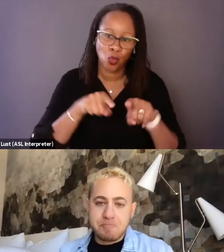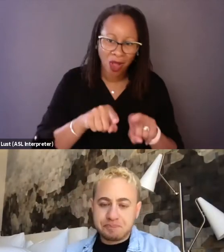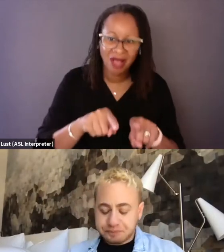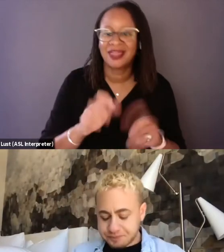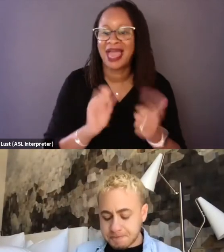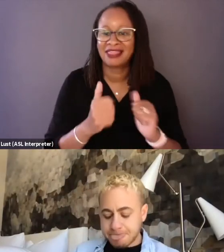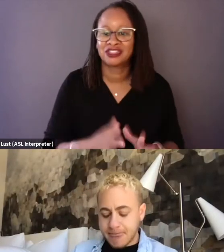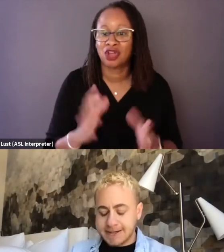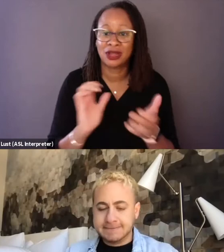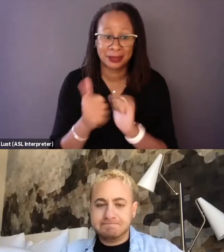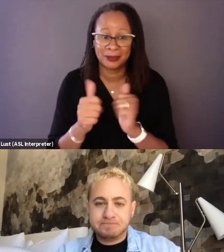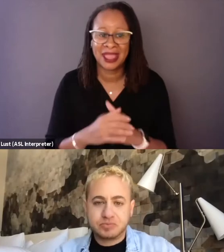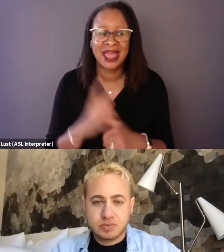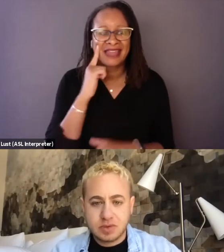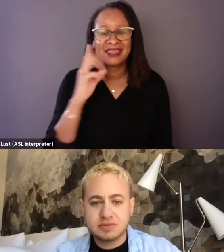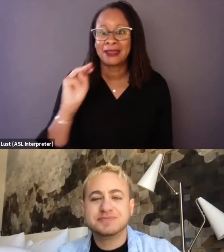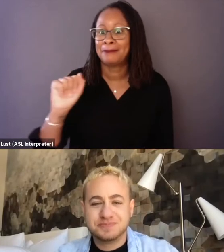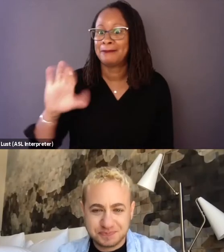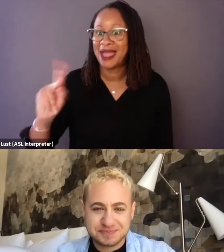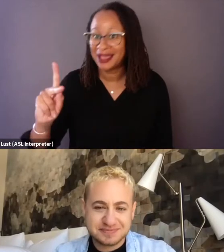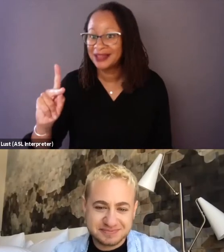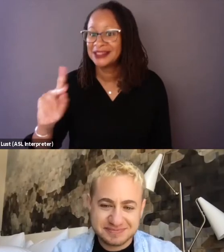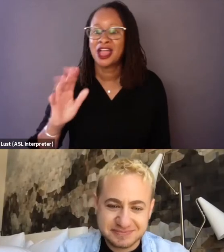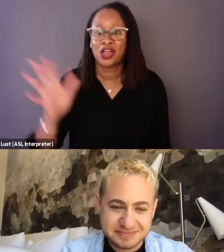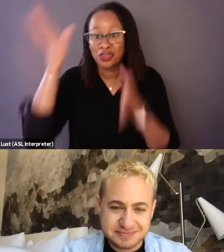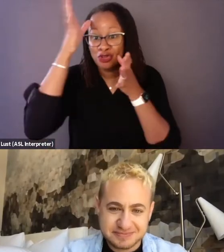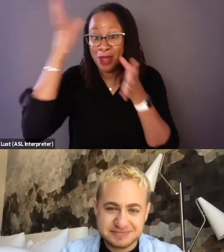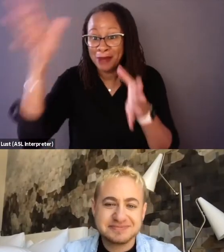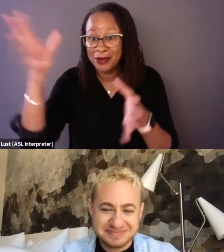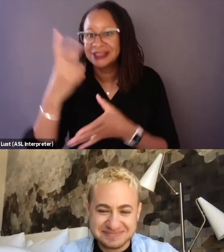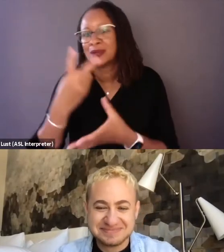I think Mack's grandparents, we see on screen them messing up,